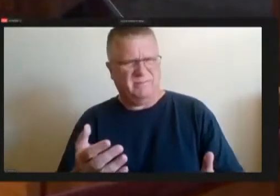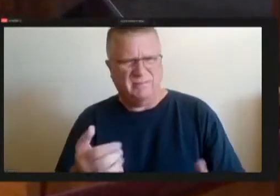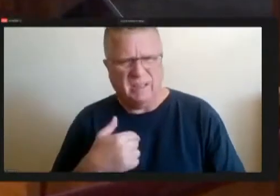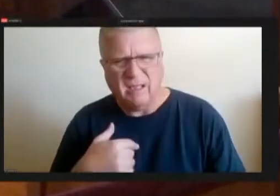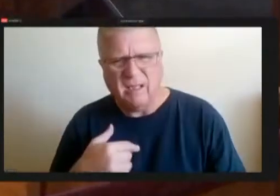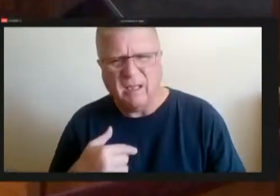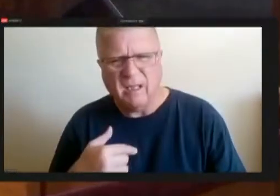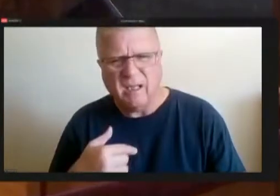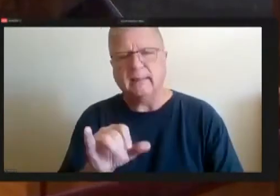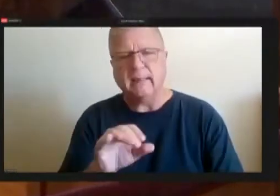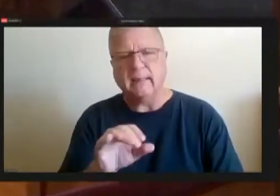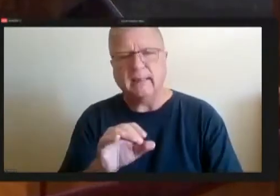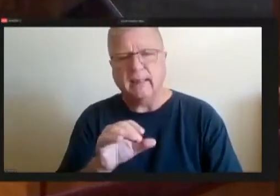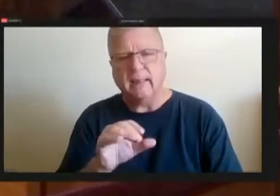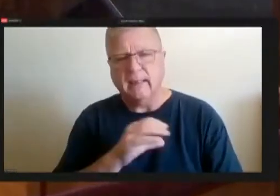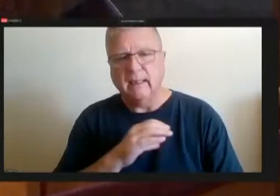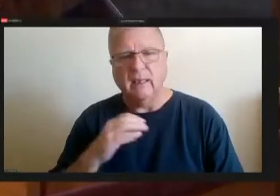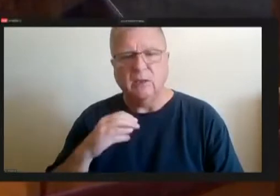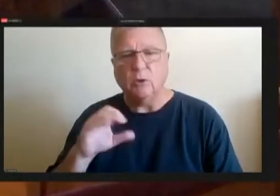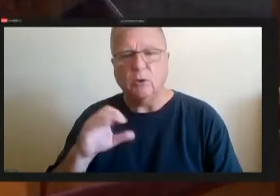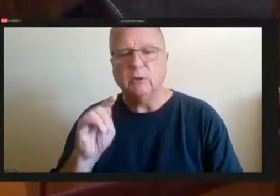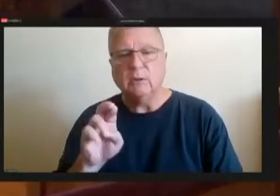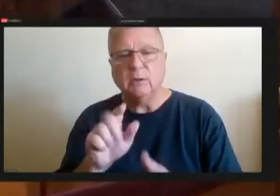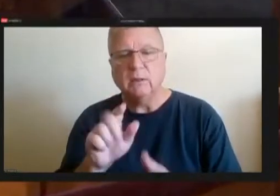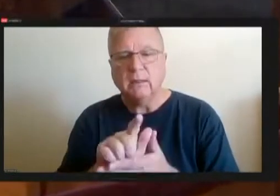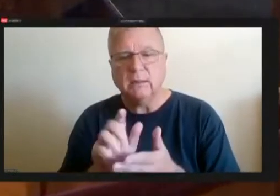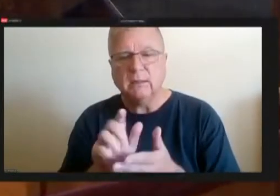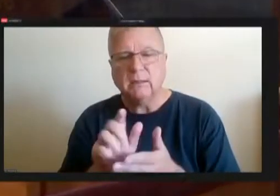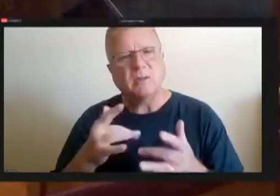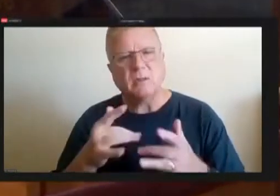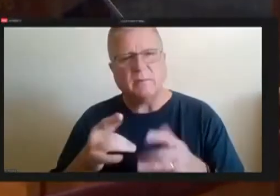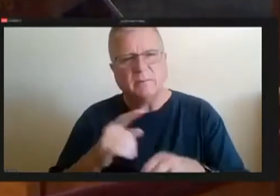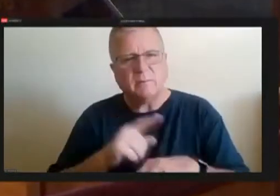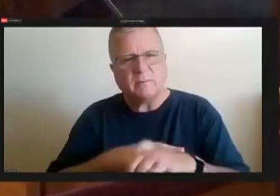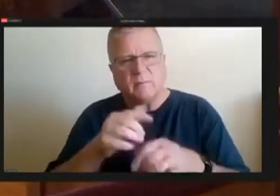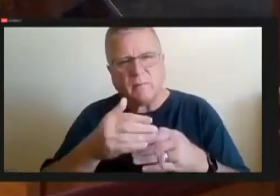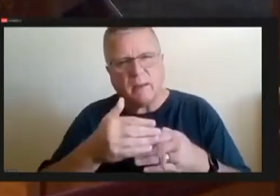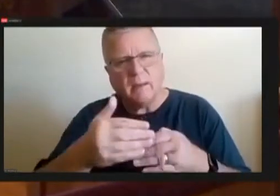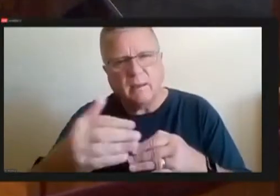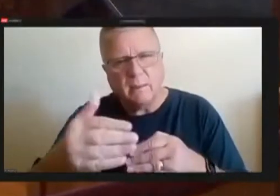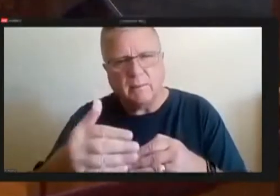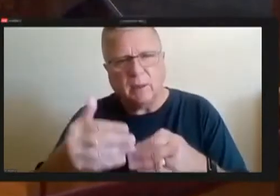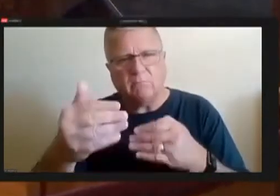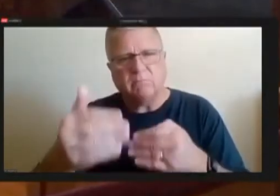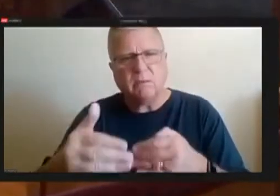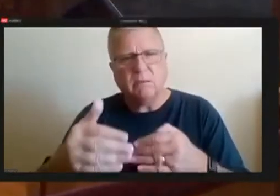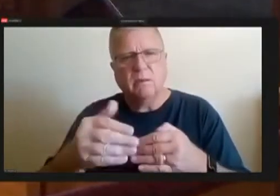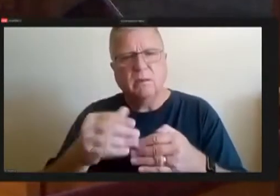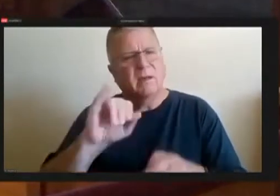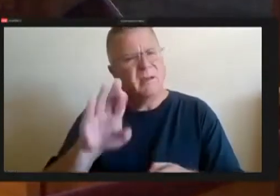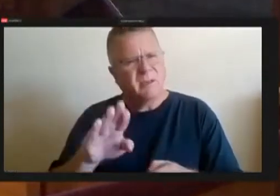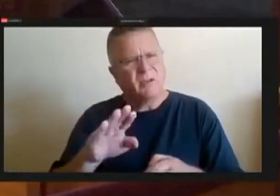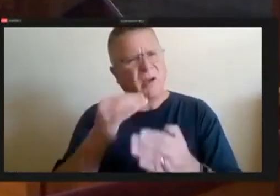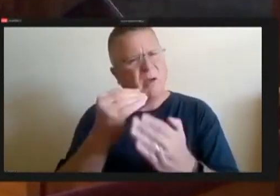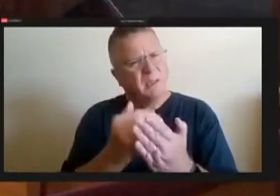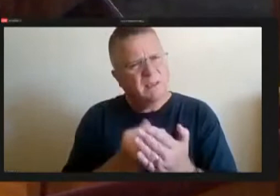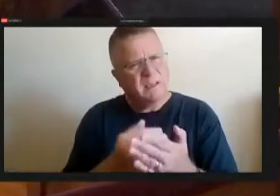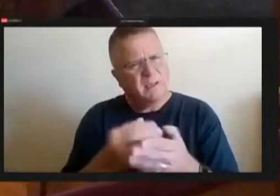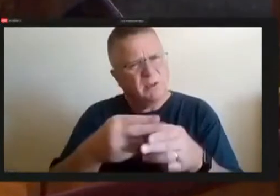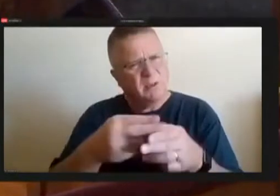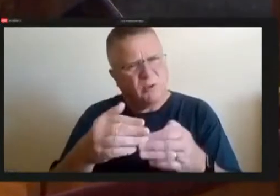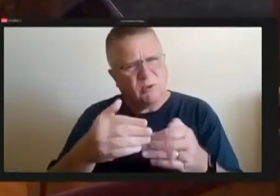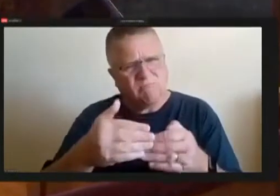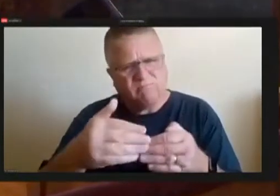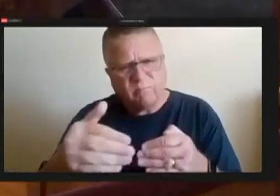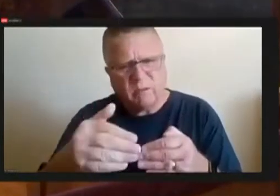the window of the job listing that was short and didn't have a lot of applicants.